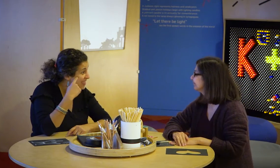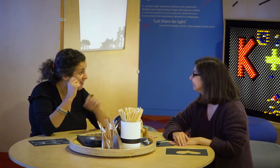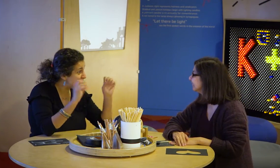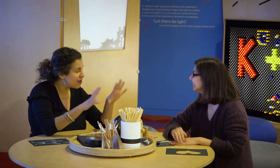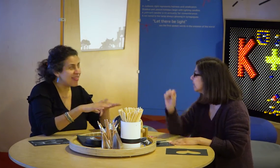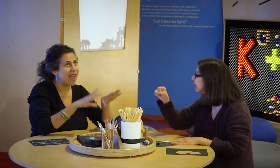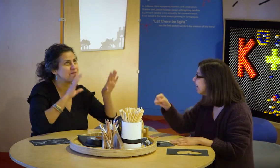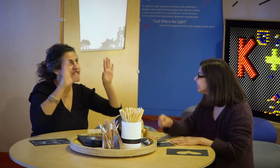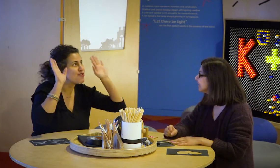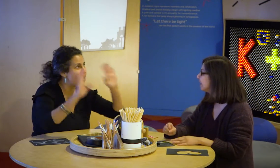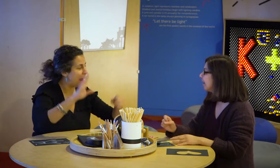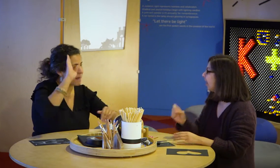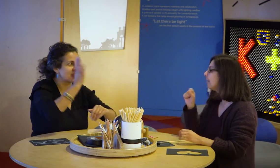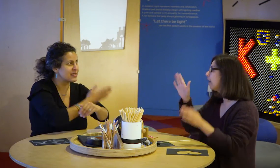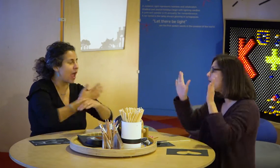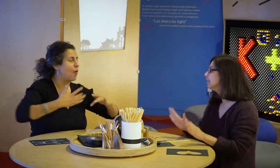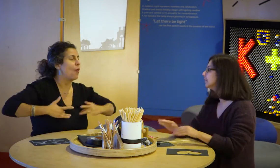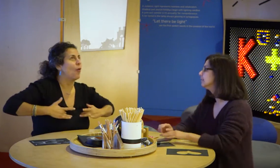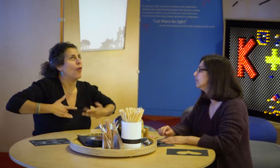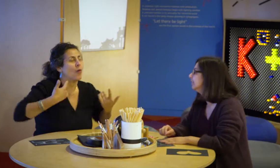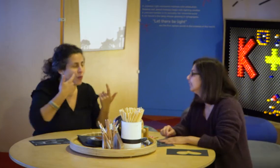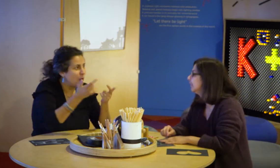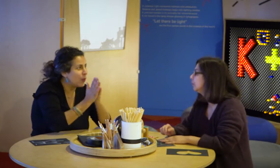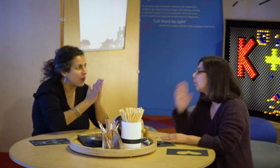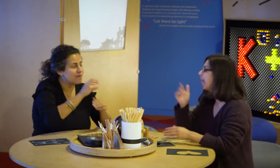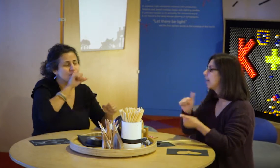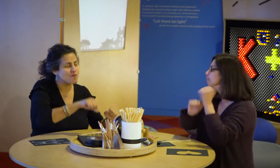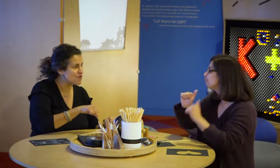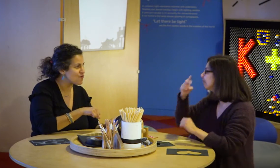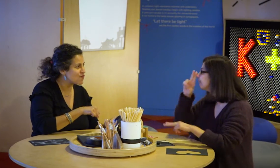Really? So cool. Yes, that would be great! My son would be so thrilled.